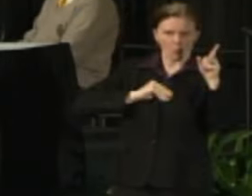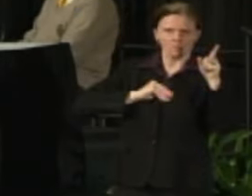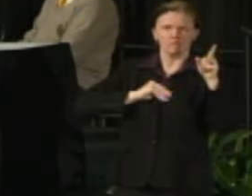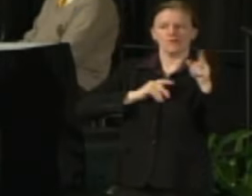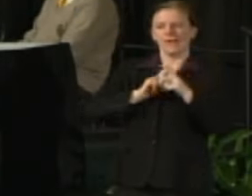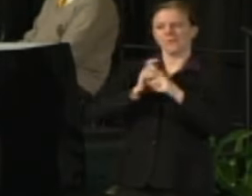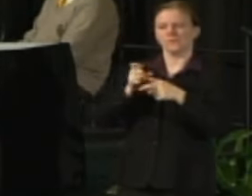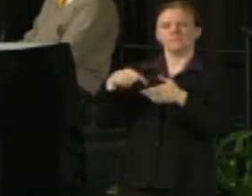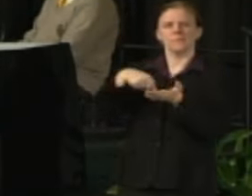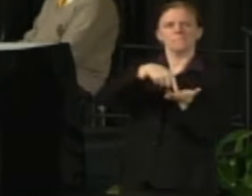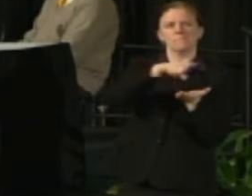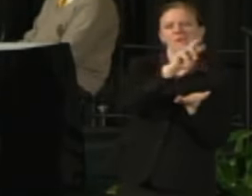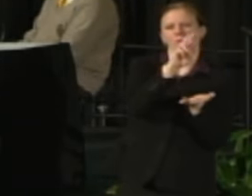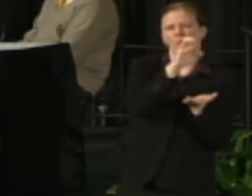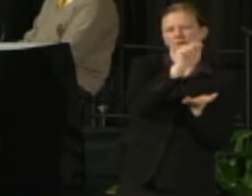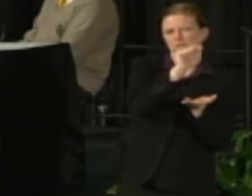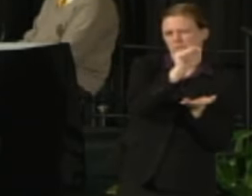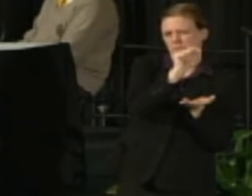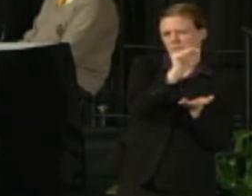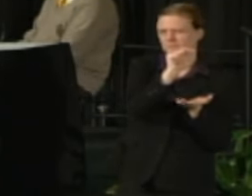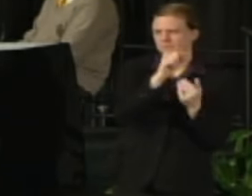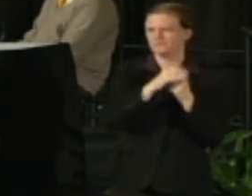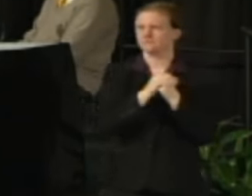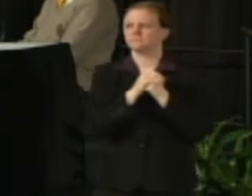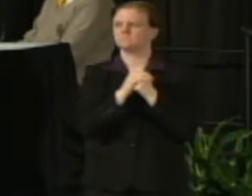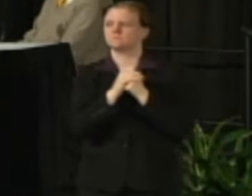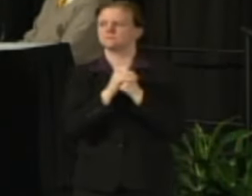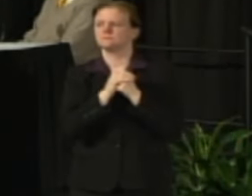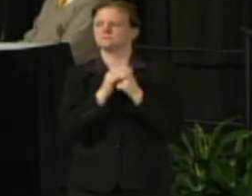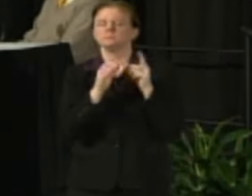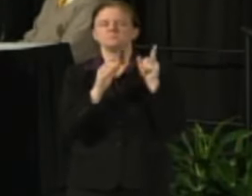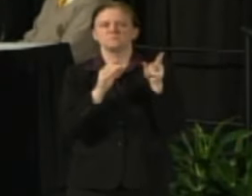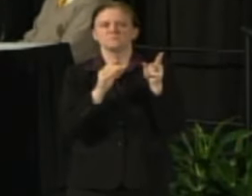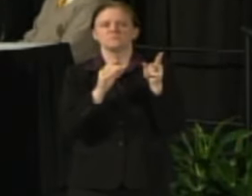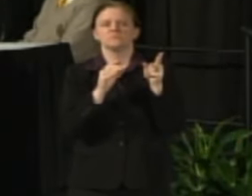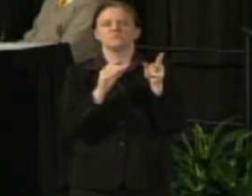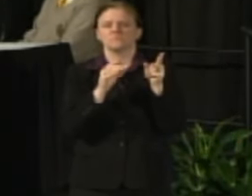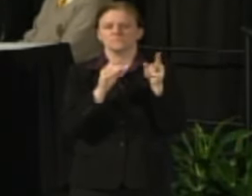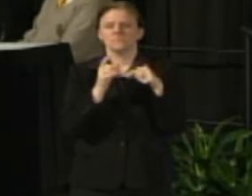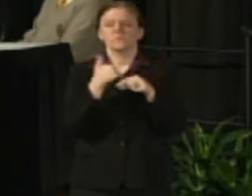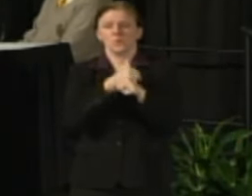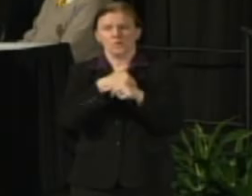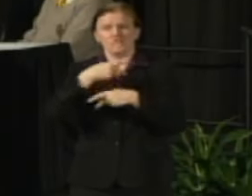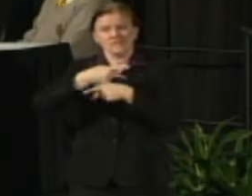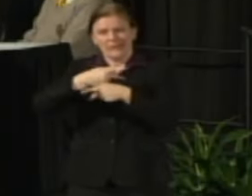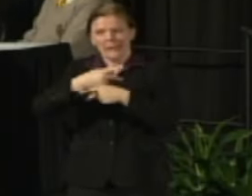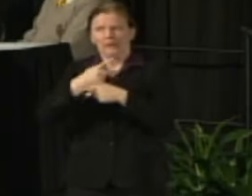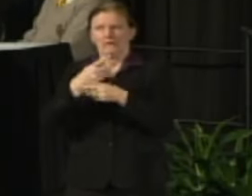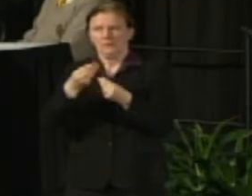The Authority would be responsible for procurement, risk management, printing and fleet. If you've ever experienced frustration